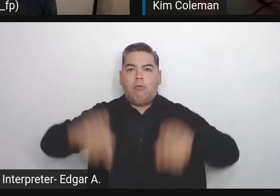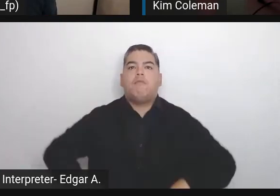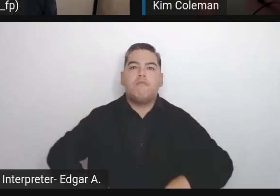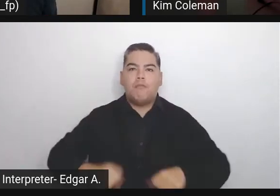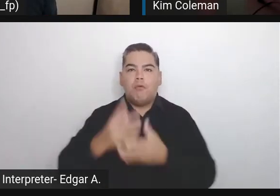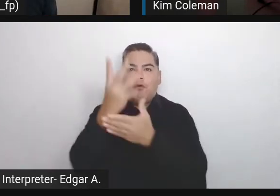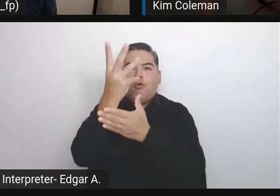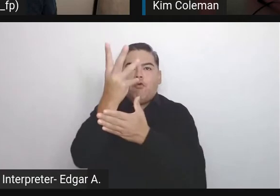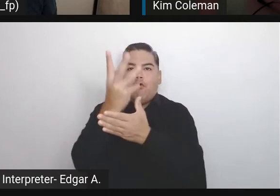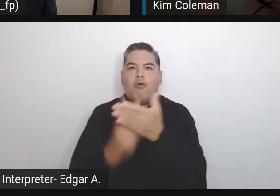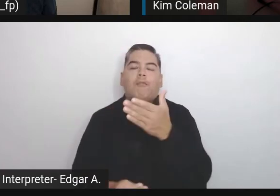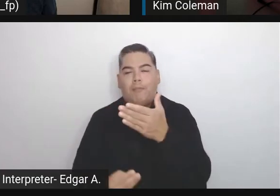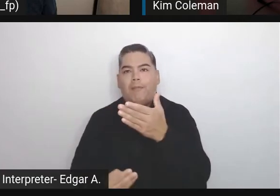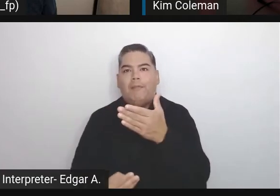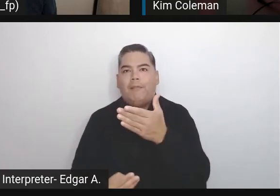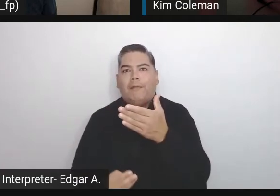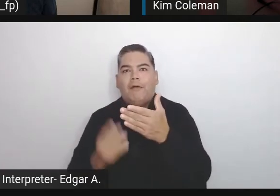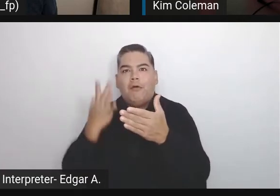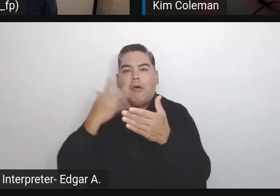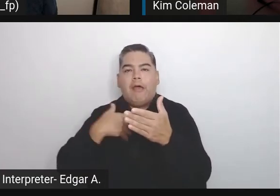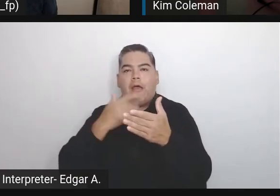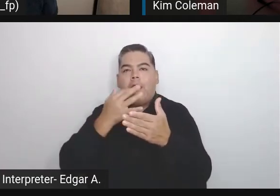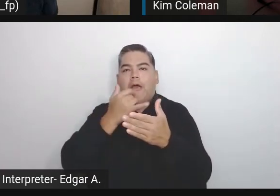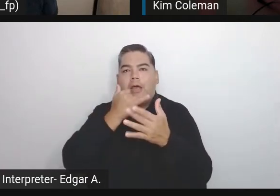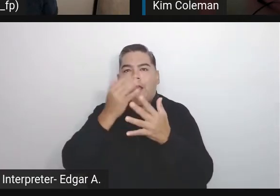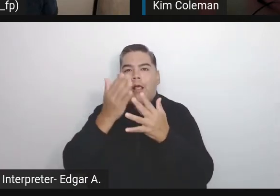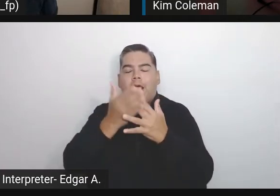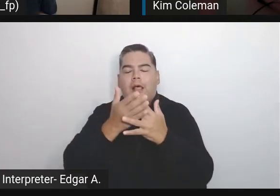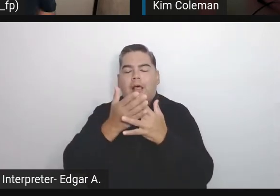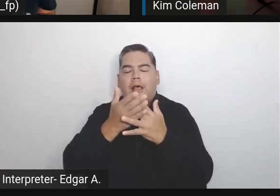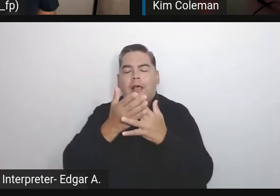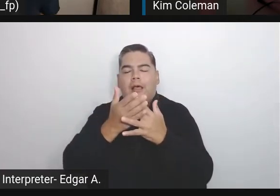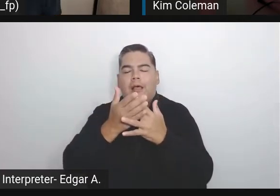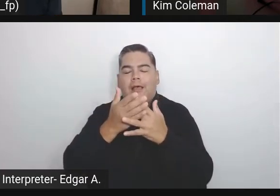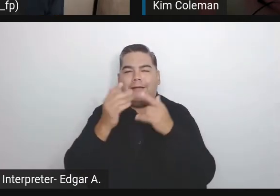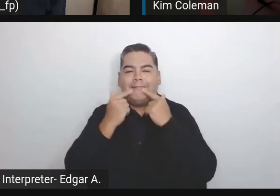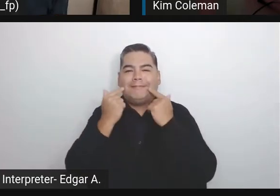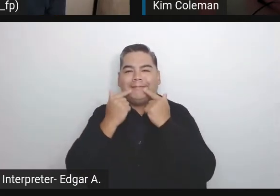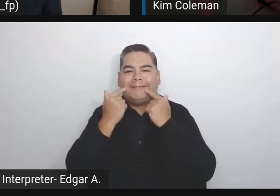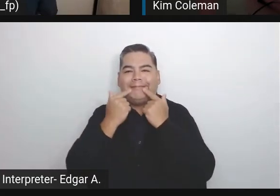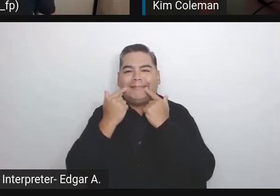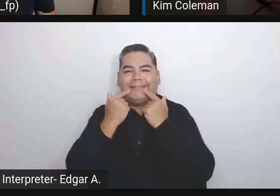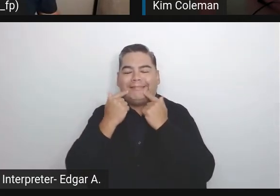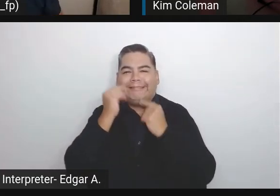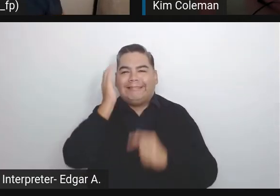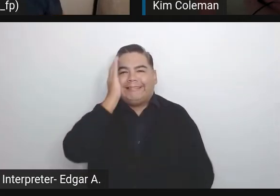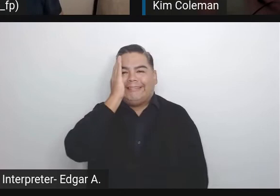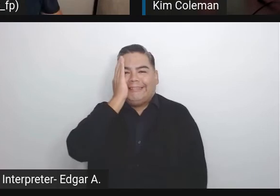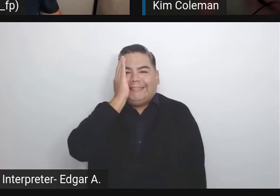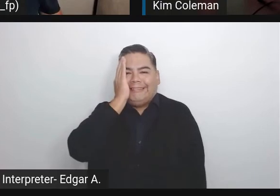in the folder name and yes. That's why you have to--